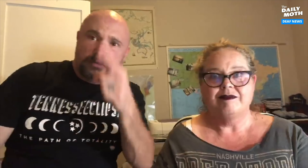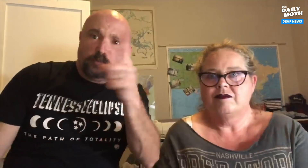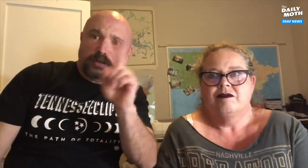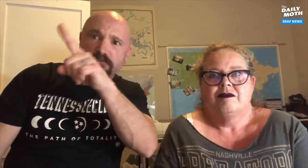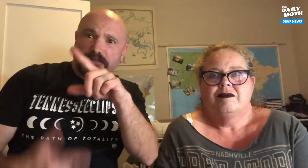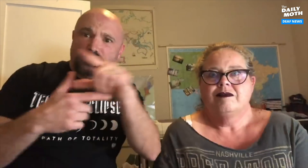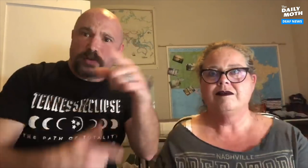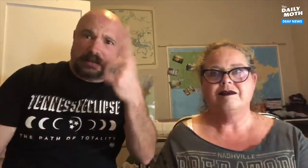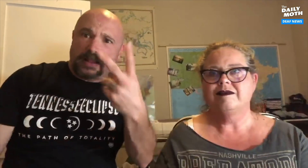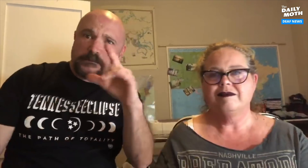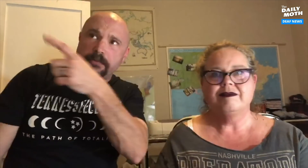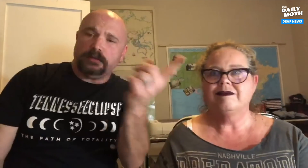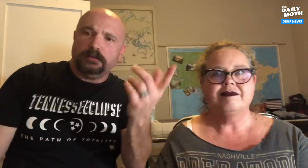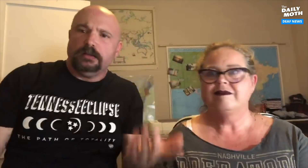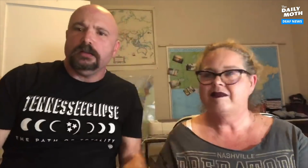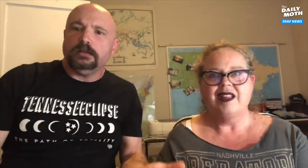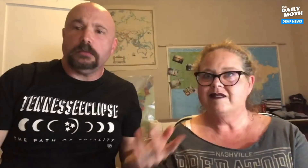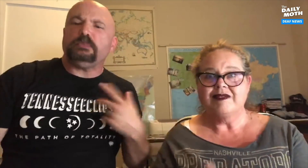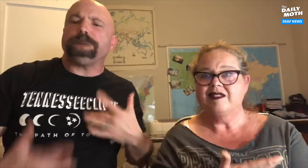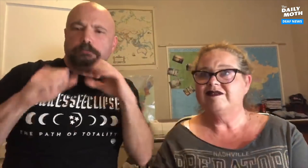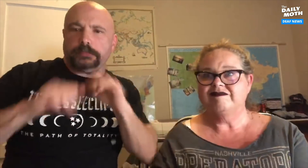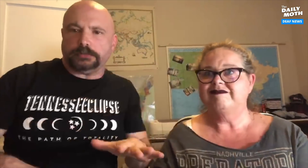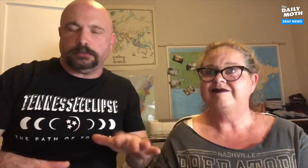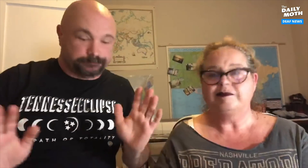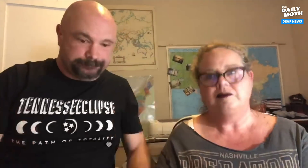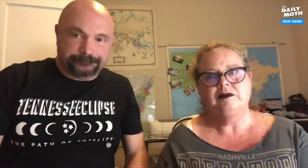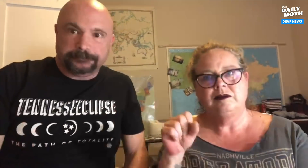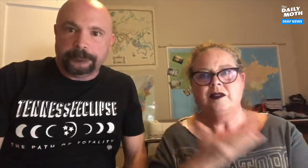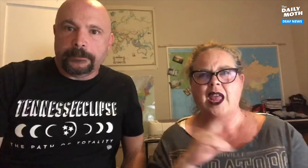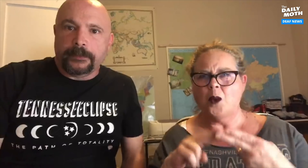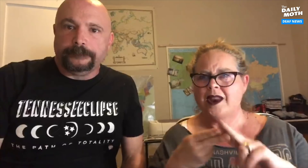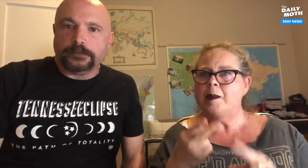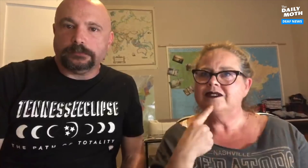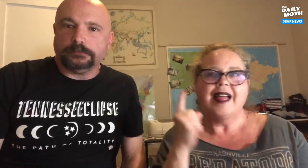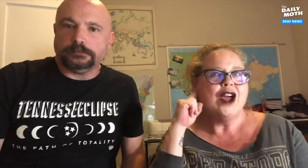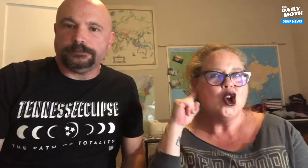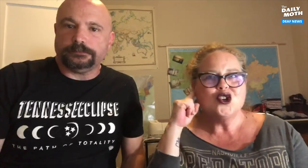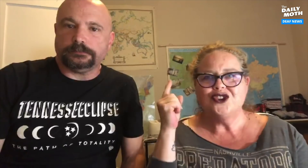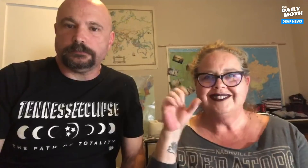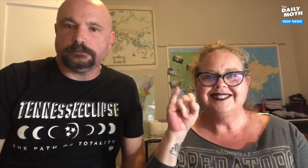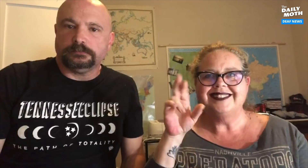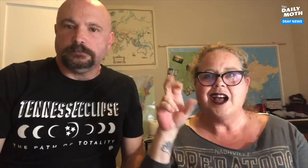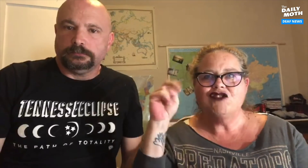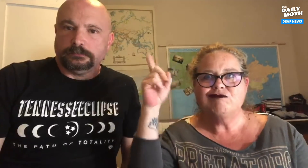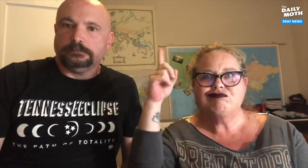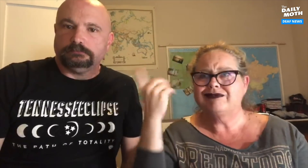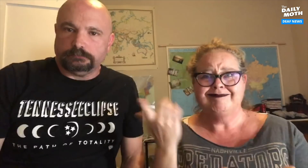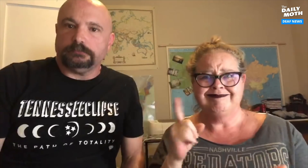The tornado was so close, only half a mile away. We feel blessed. Absolutely. Our neighbors said they heard sirens go off